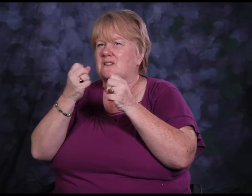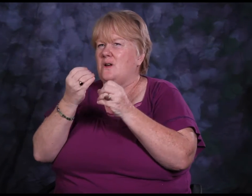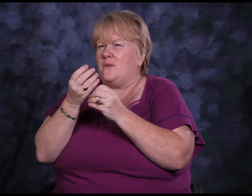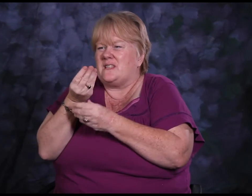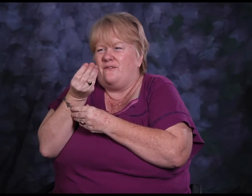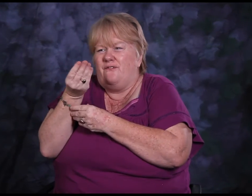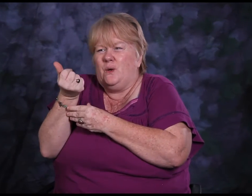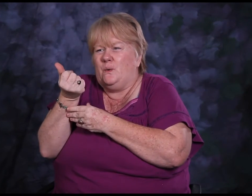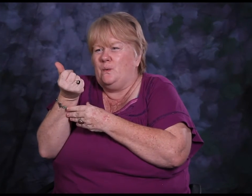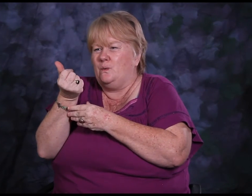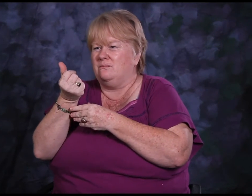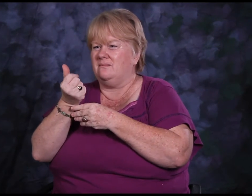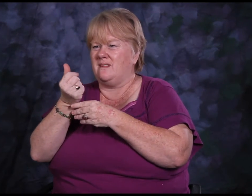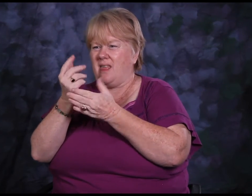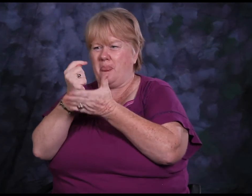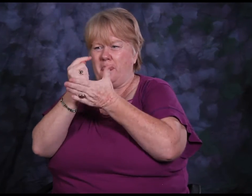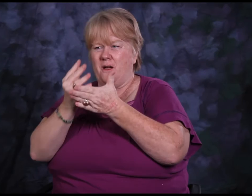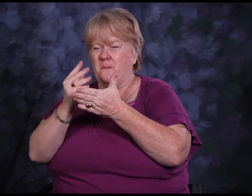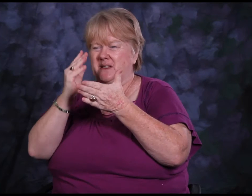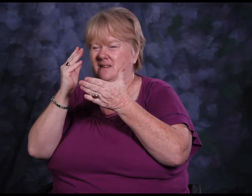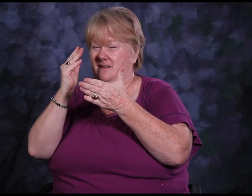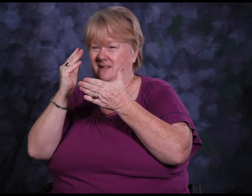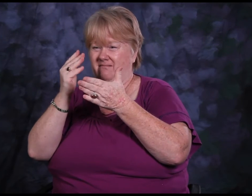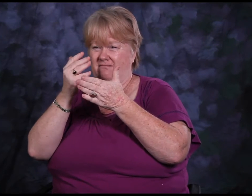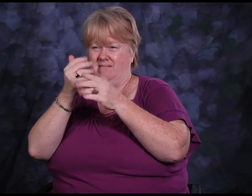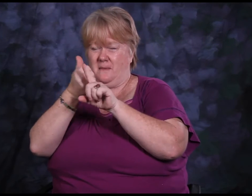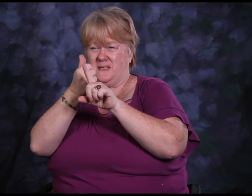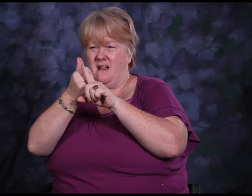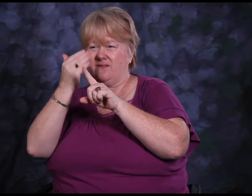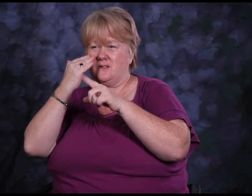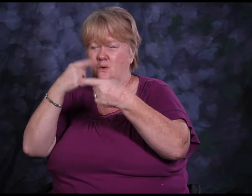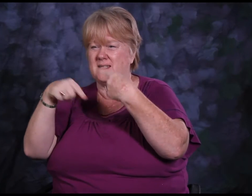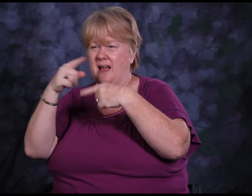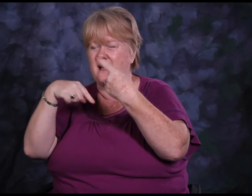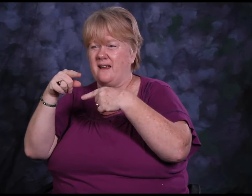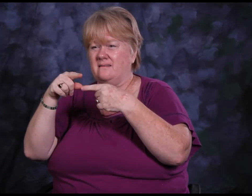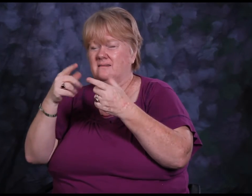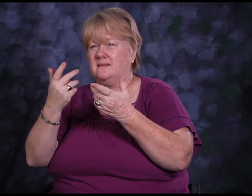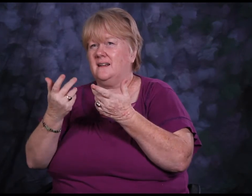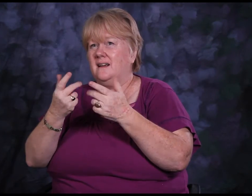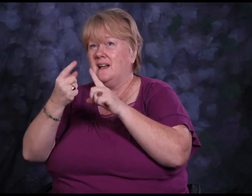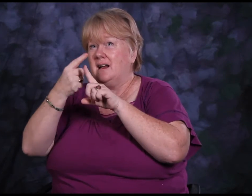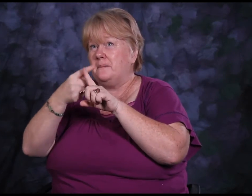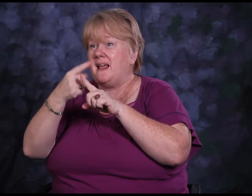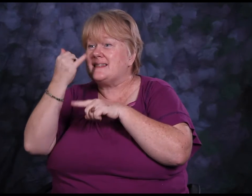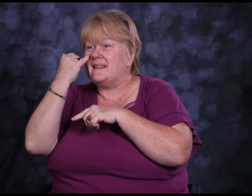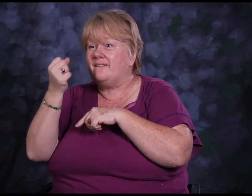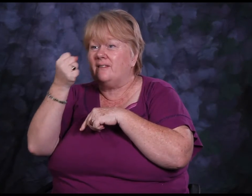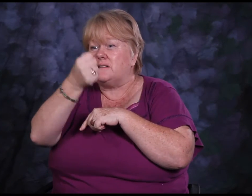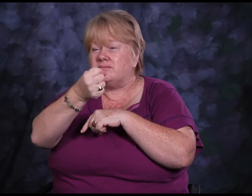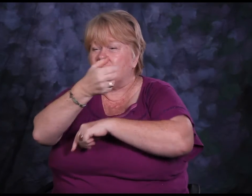and there are only a few therapists able to work with me because of the communication barrier -they don't know sign language.